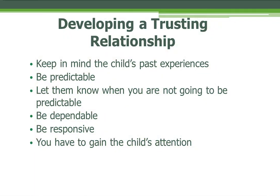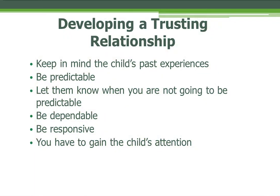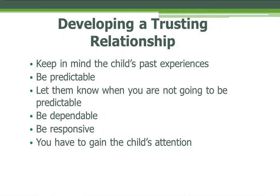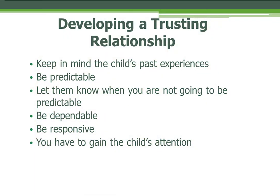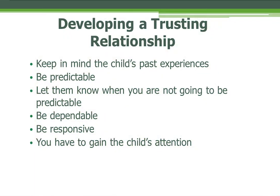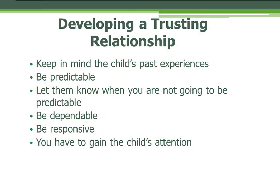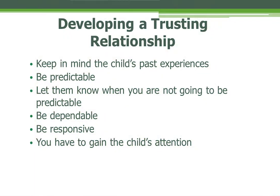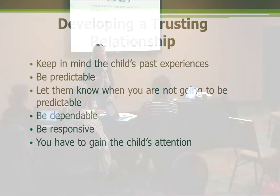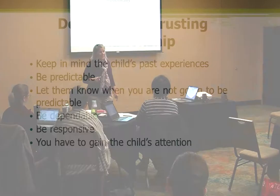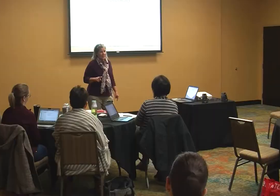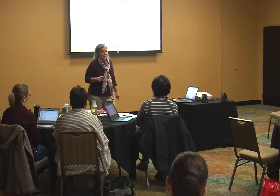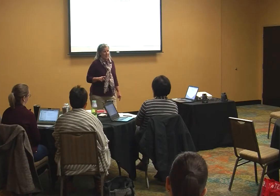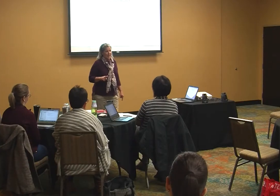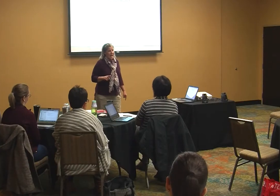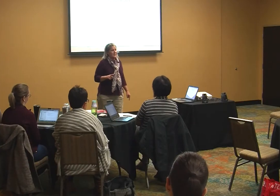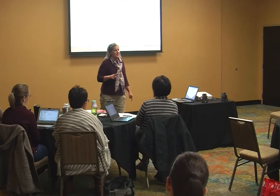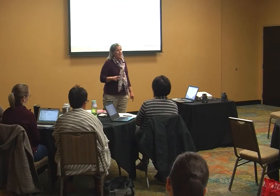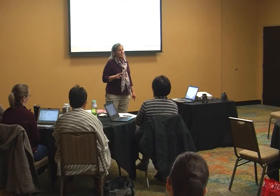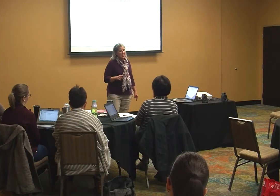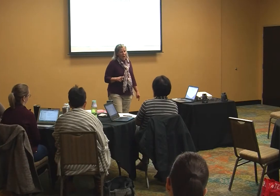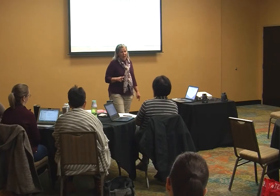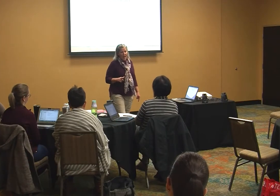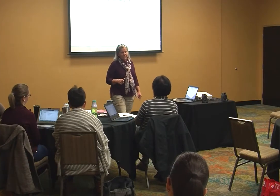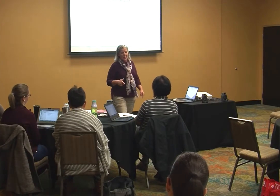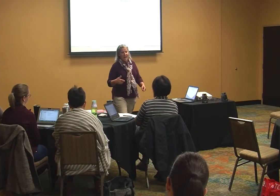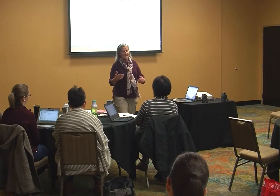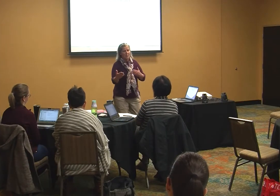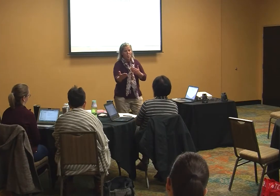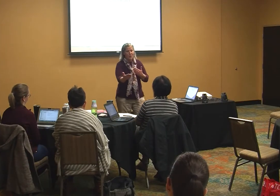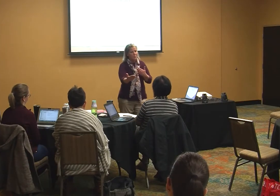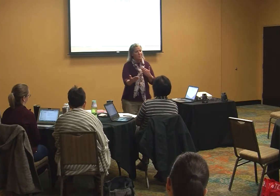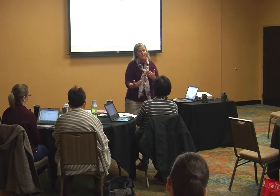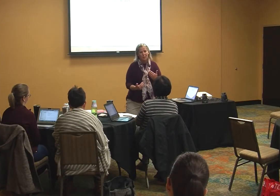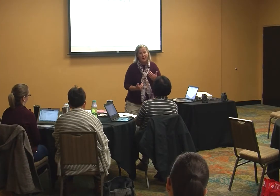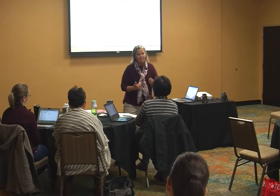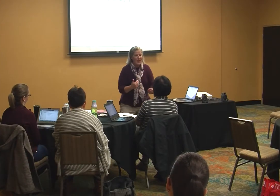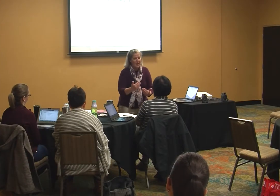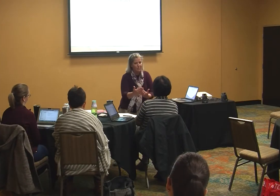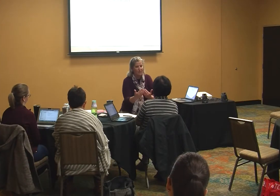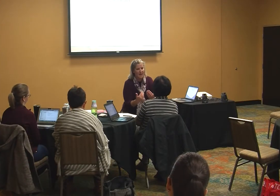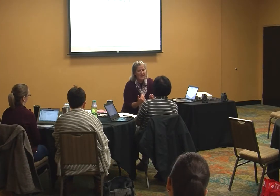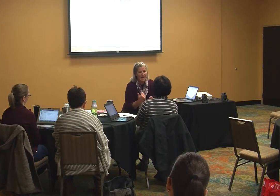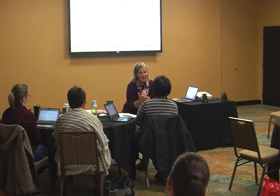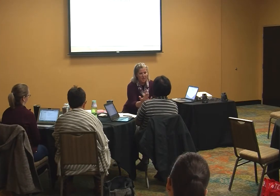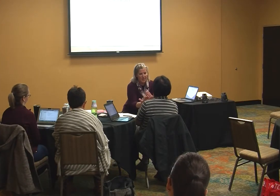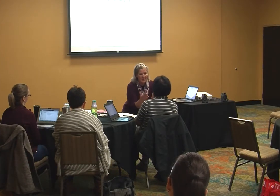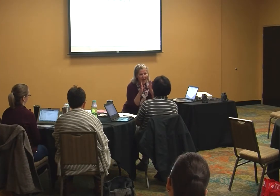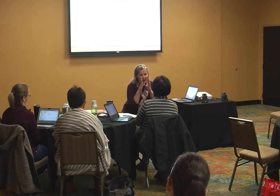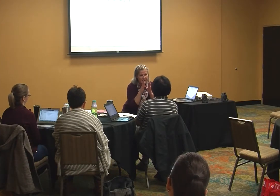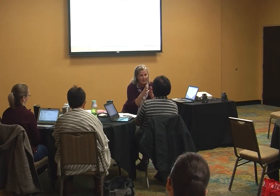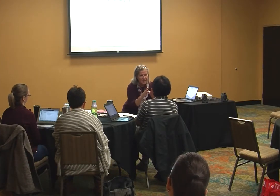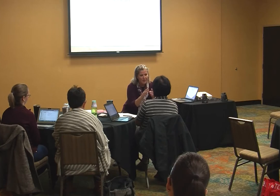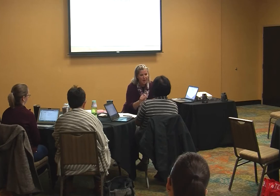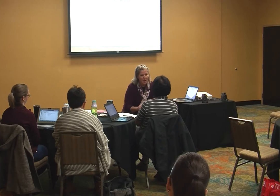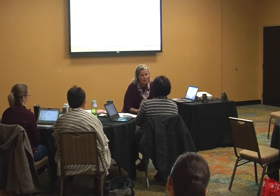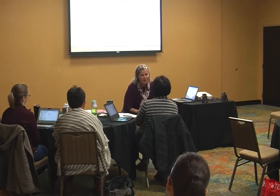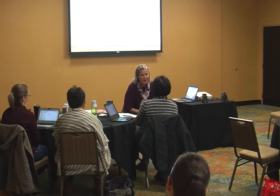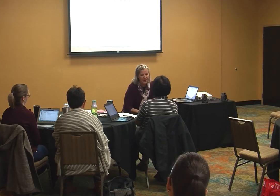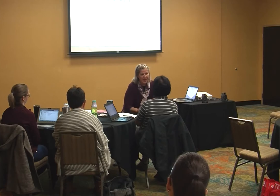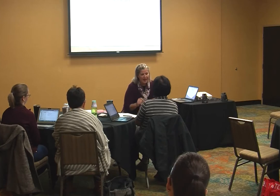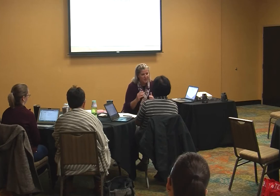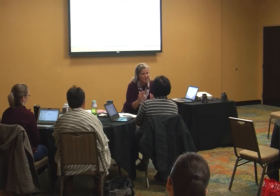sometimes as I'm working with my friend Beth and she and I and I'm in the mode and she I'm